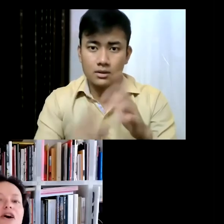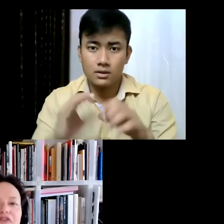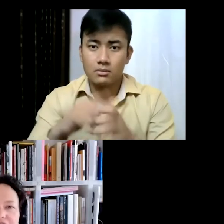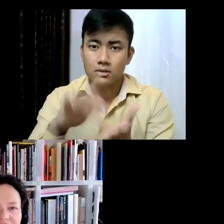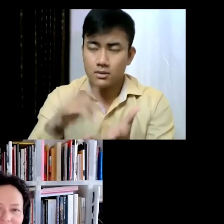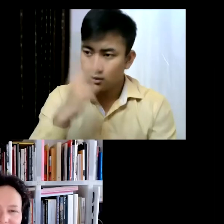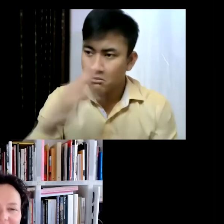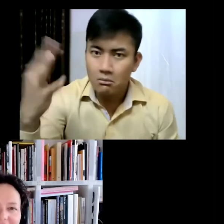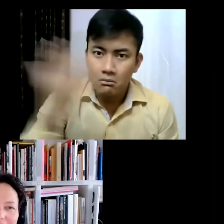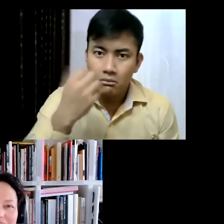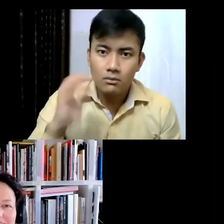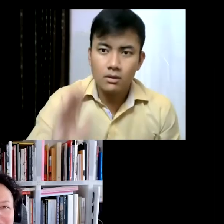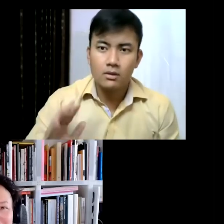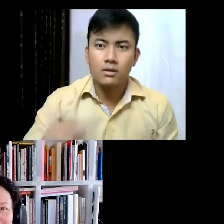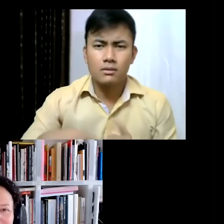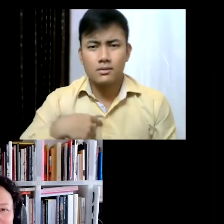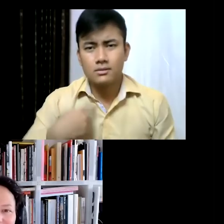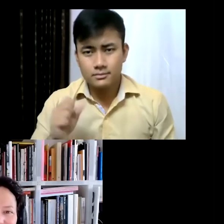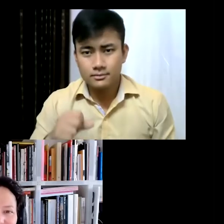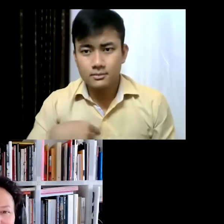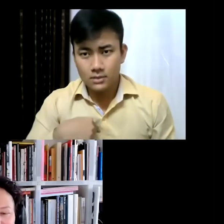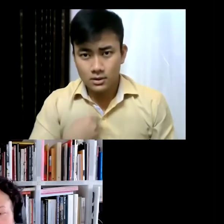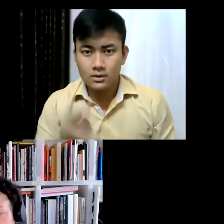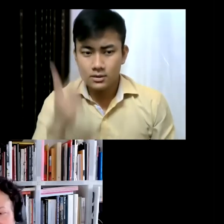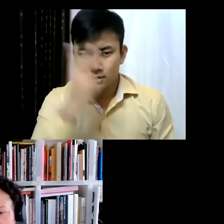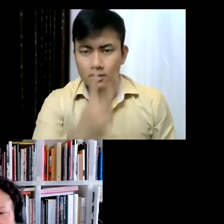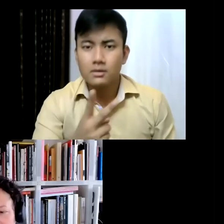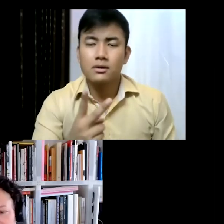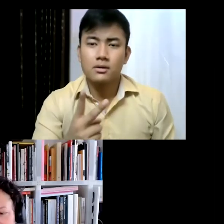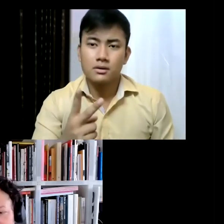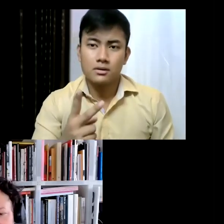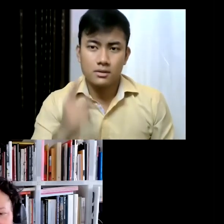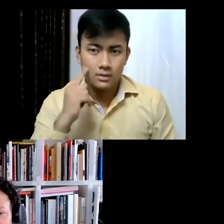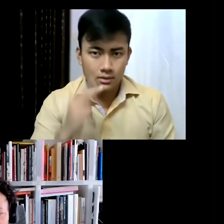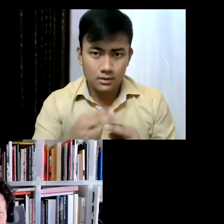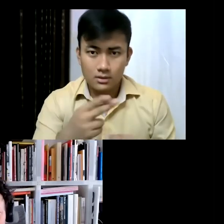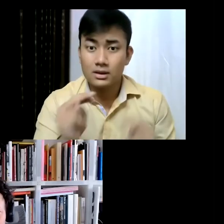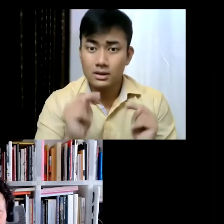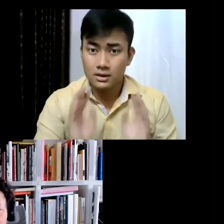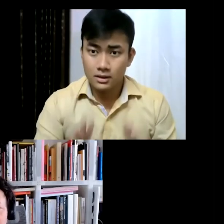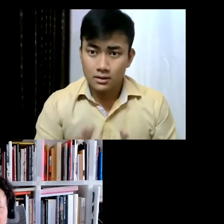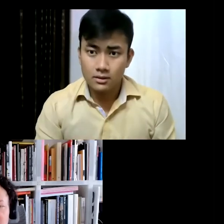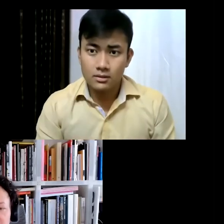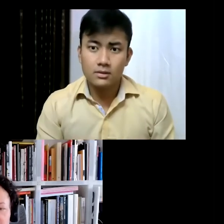see. Of course I'm idealising because you still require fundings to do that and lots of logistics